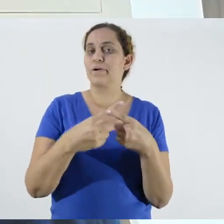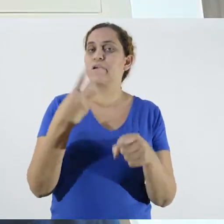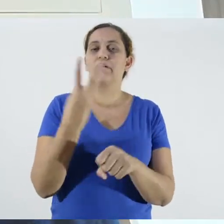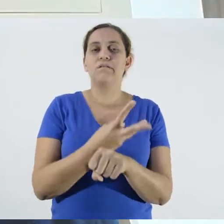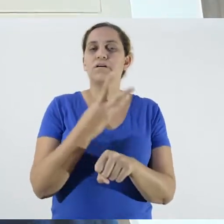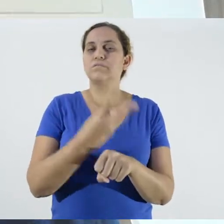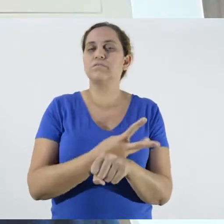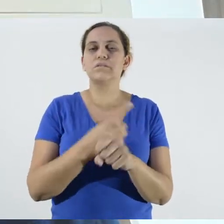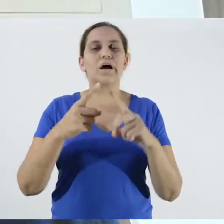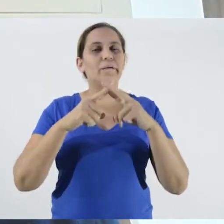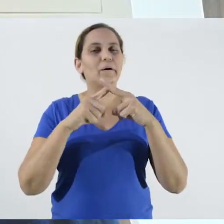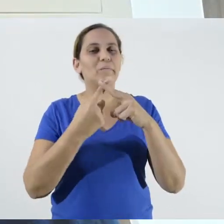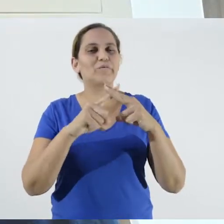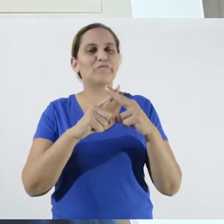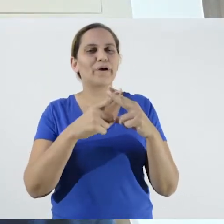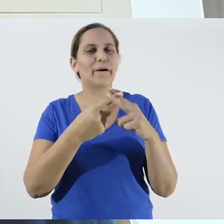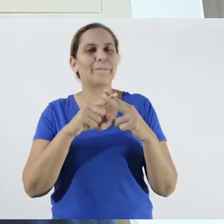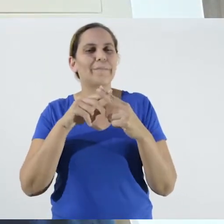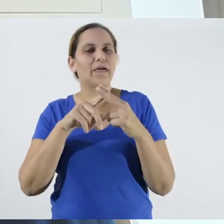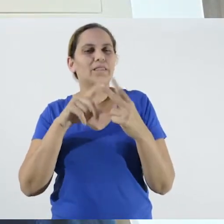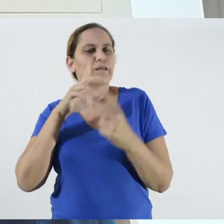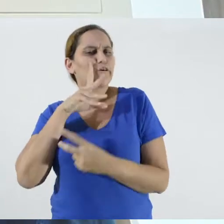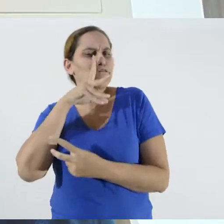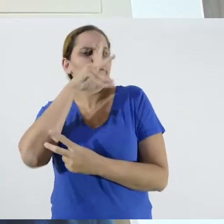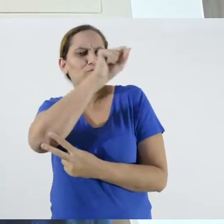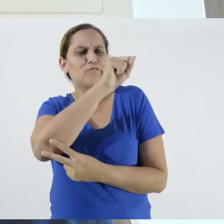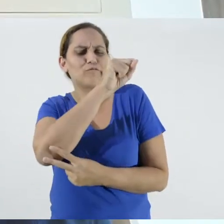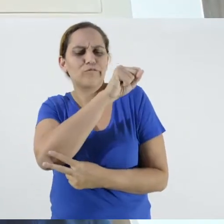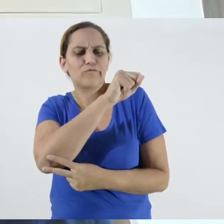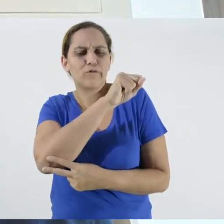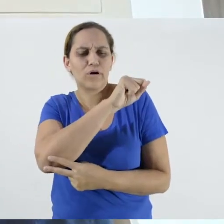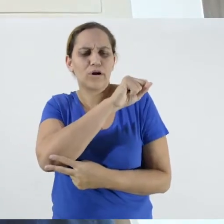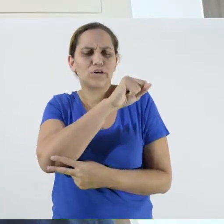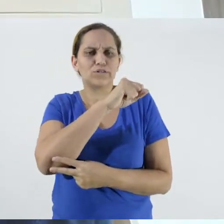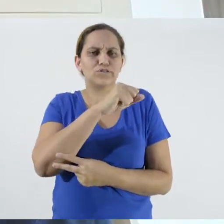in rural territories. Producers use it a lot